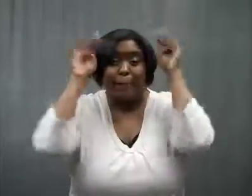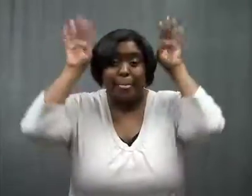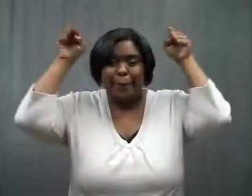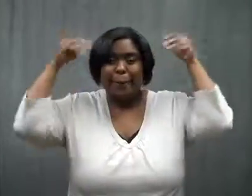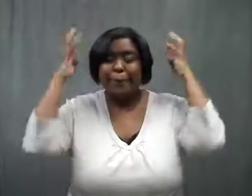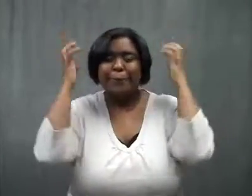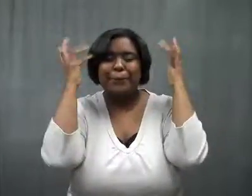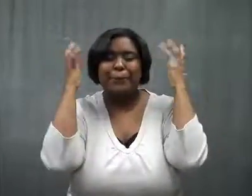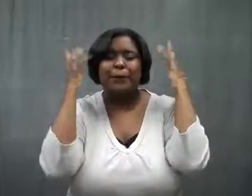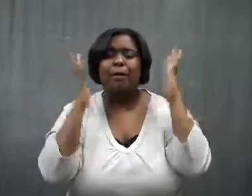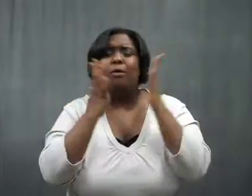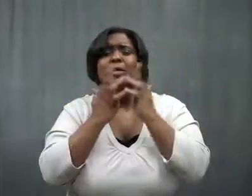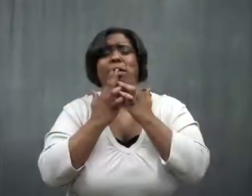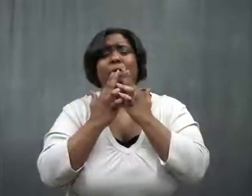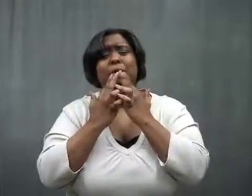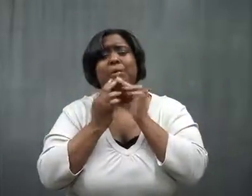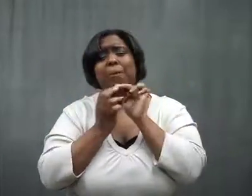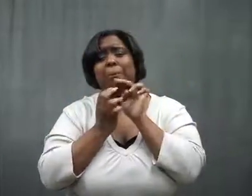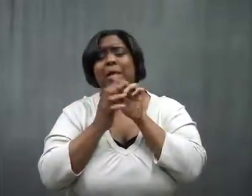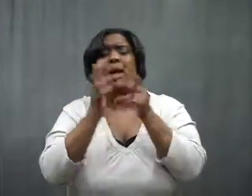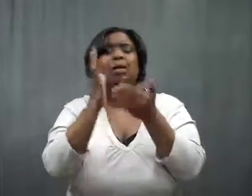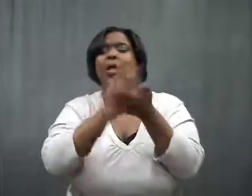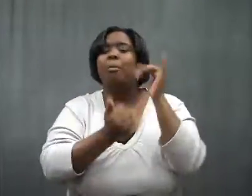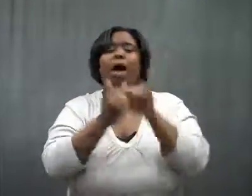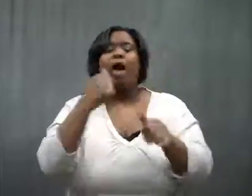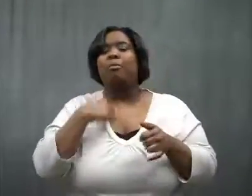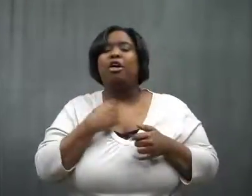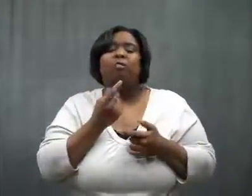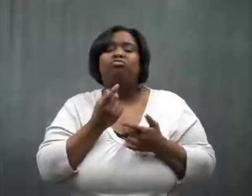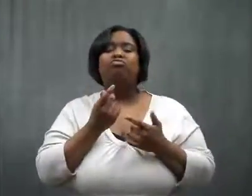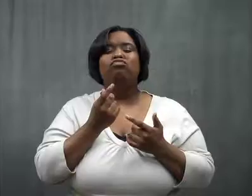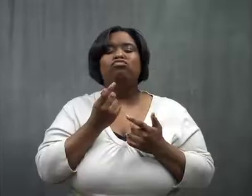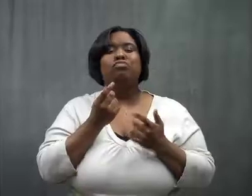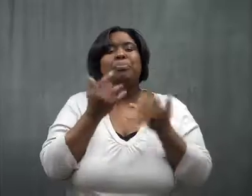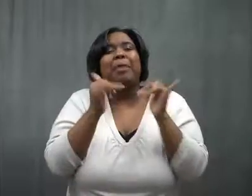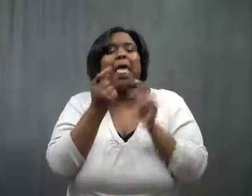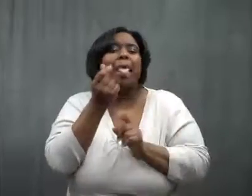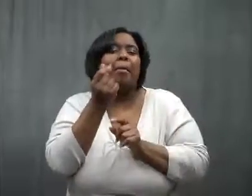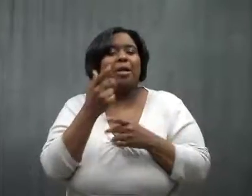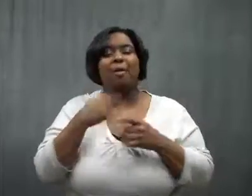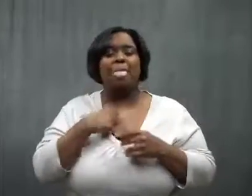with floppy curly ears, and a cute little wimper. I thought I'd play with it.